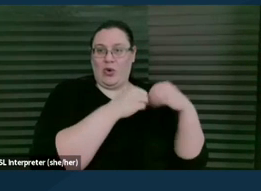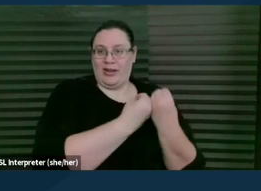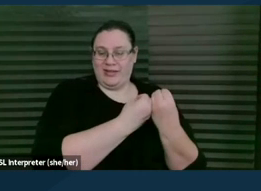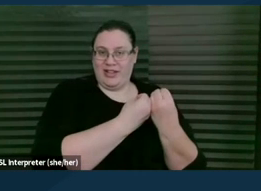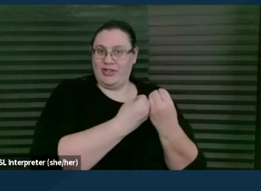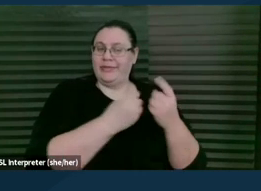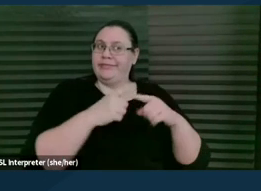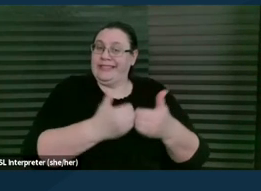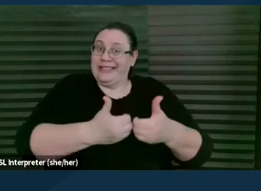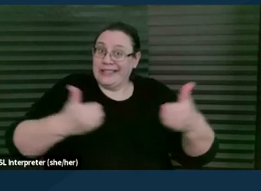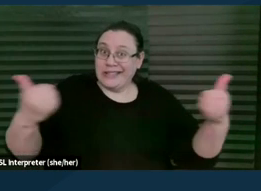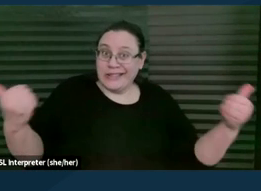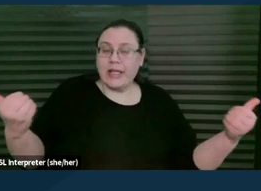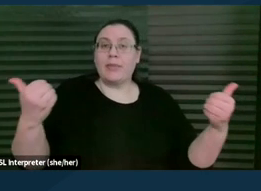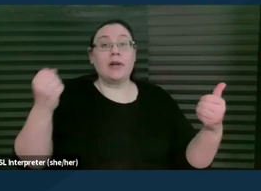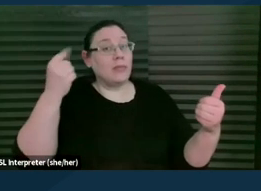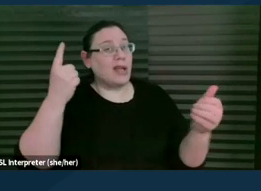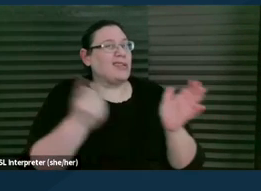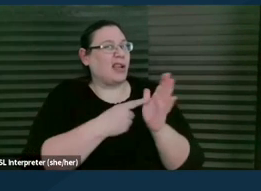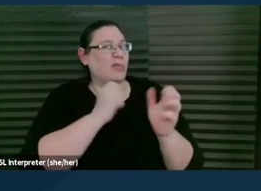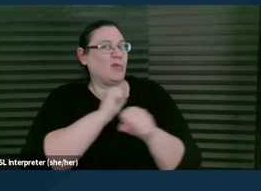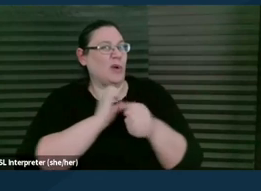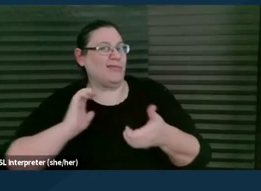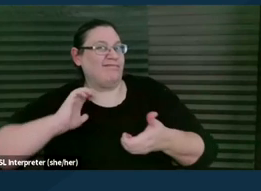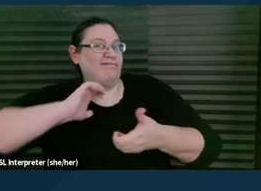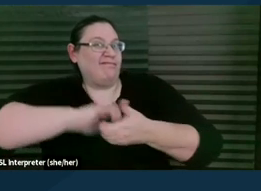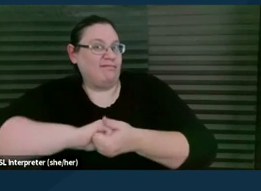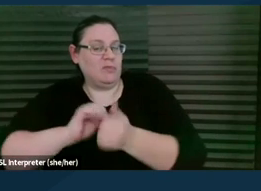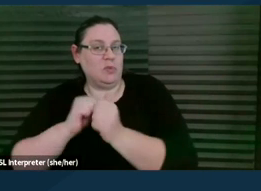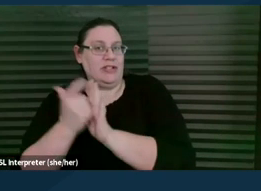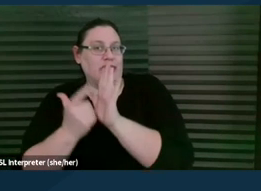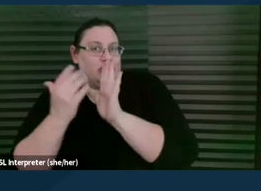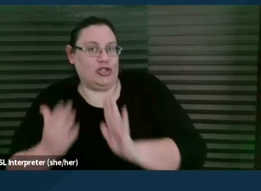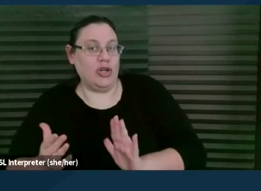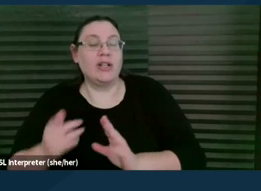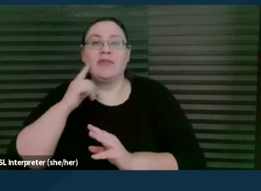and also sometimes in conjunction with the attorneys. And because of that dual relationship,